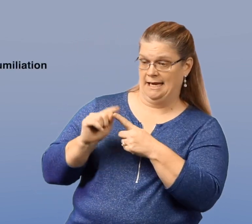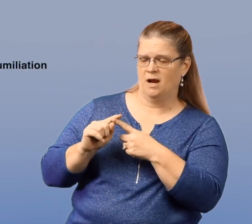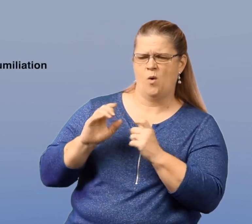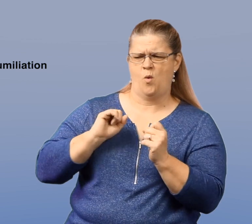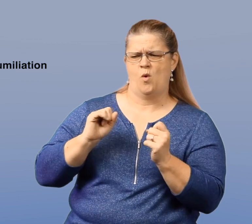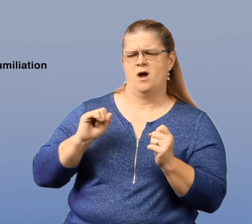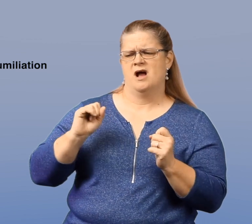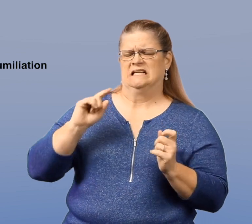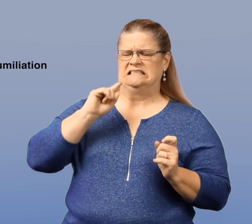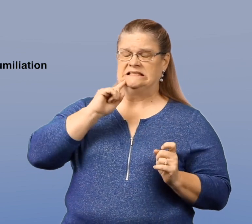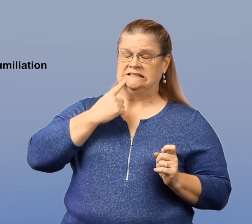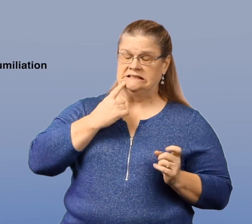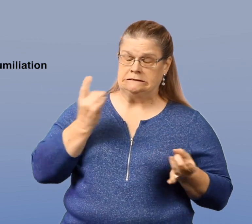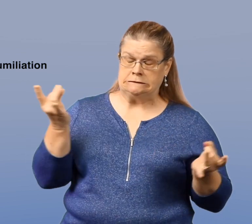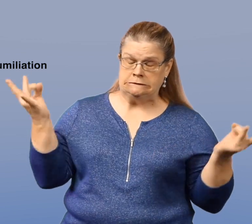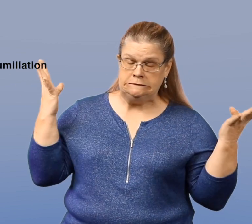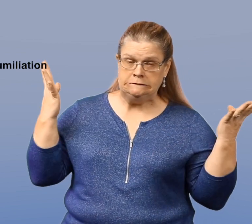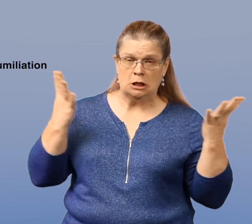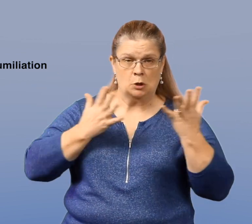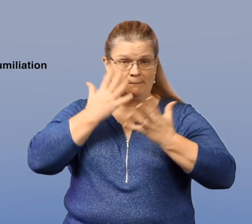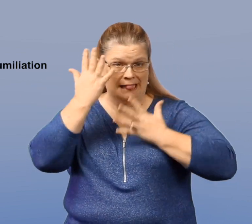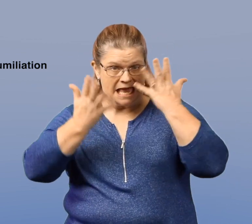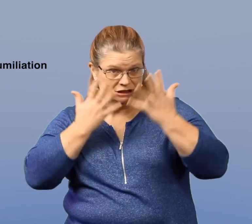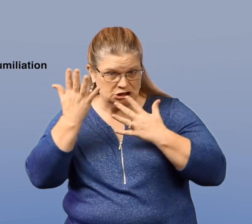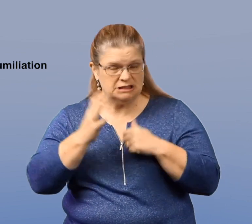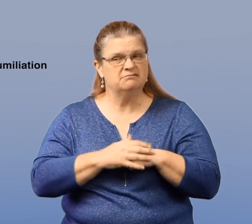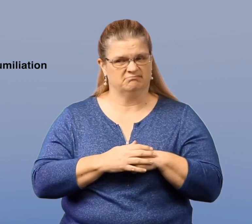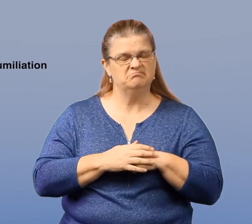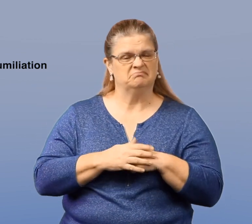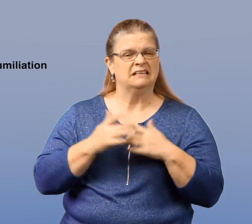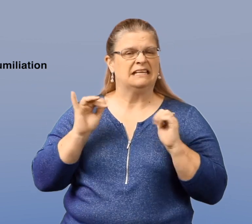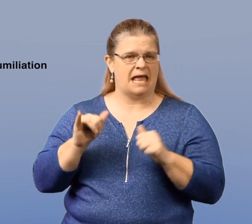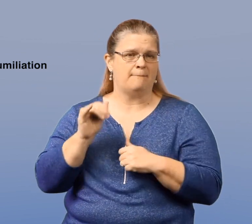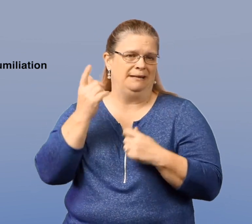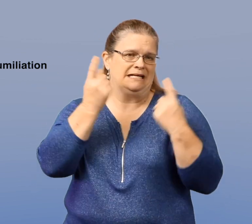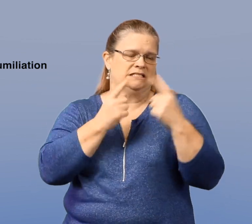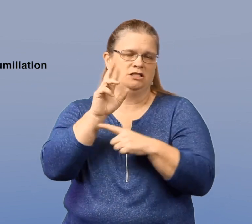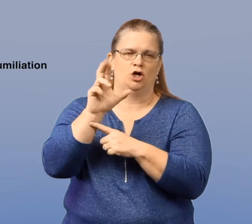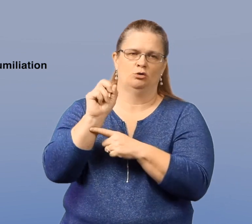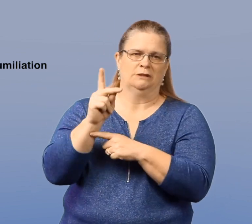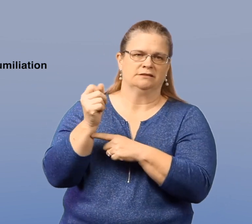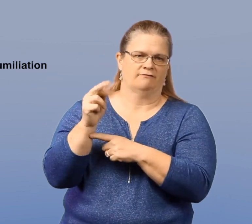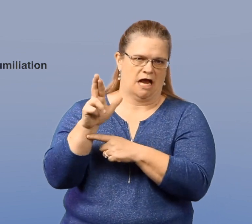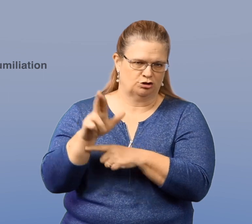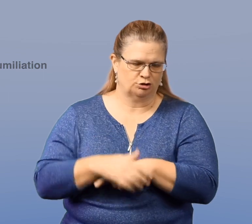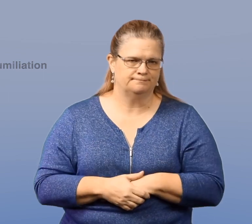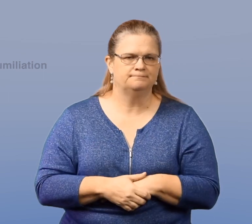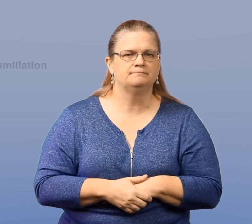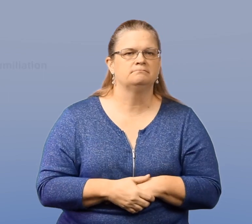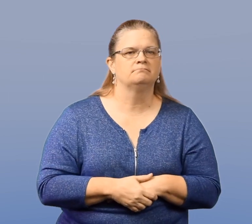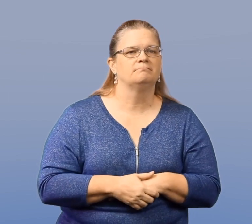Typically, a victim of bullying or severe humiliation could be at risk.